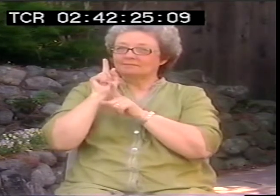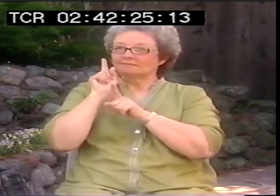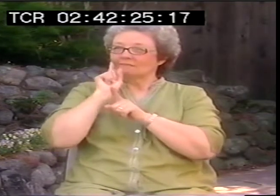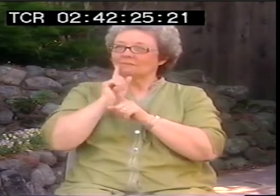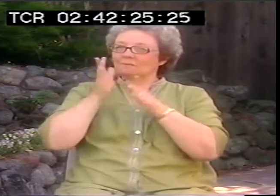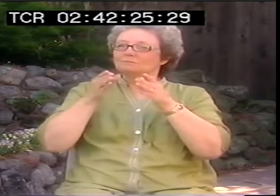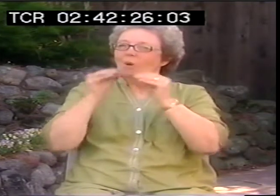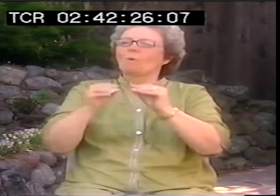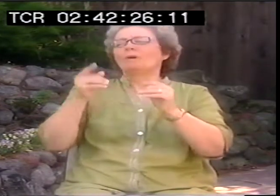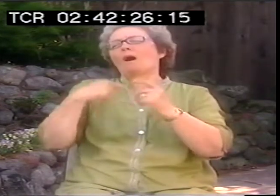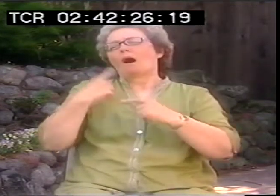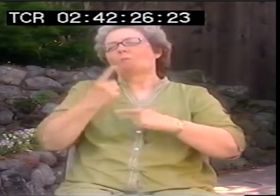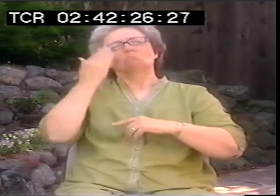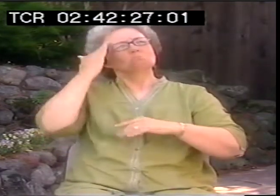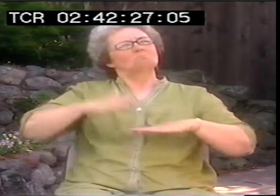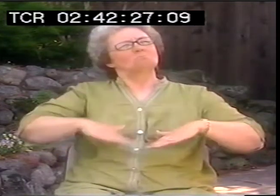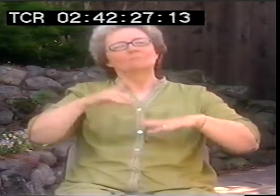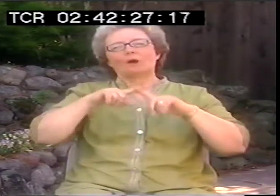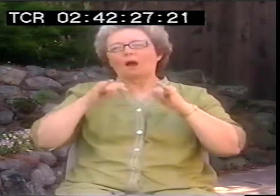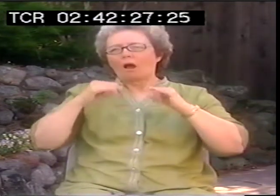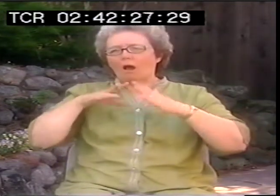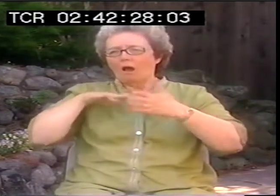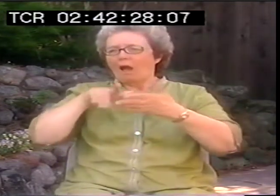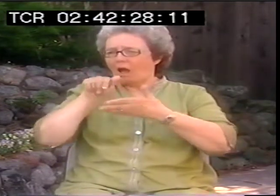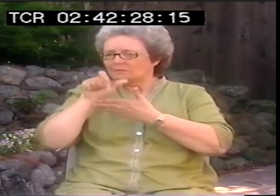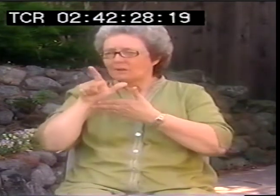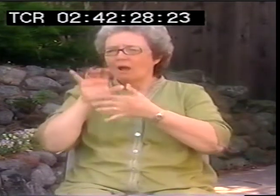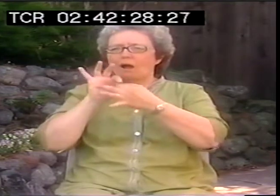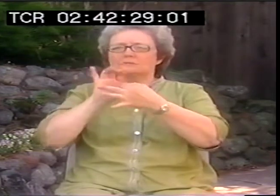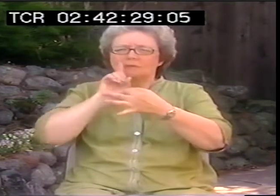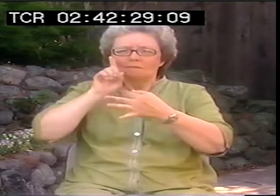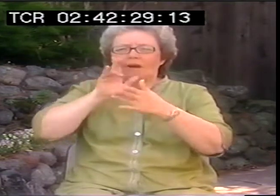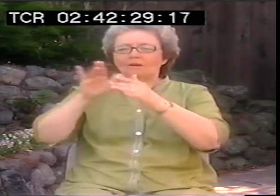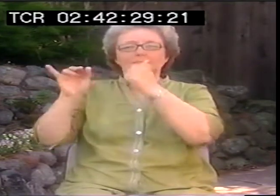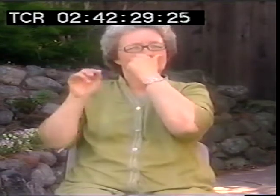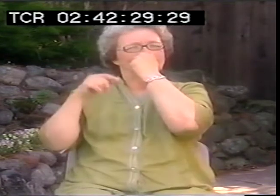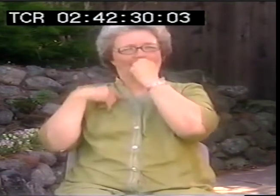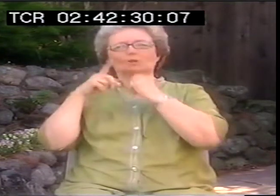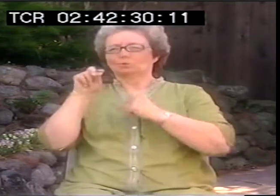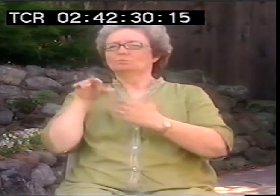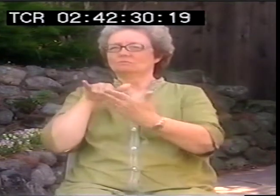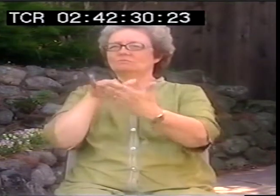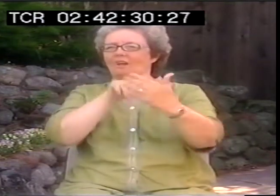Before I understood myself more, well, you know, I've always looked at ASL and I'm a deaf person and all that.